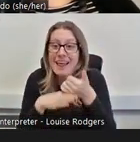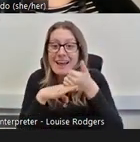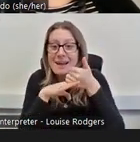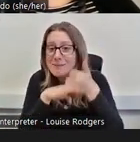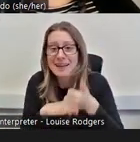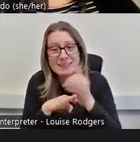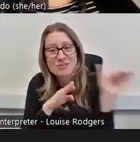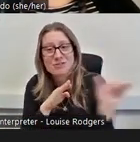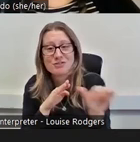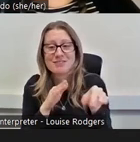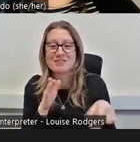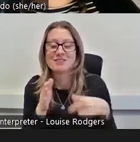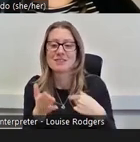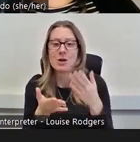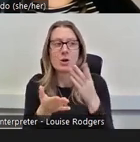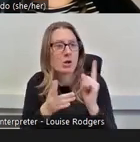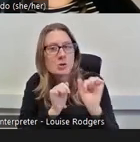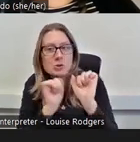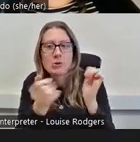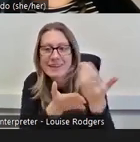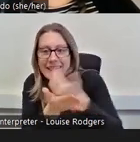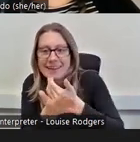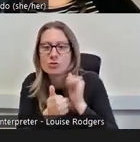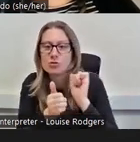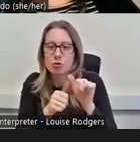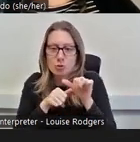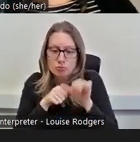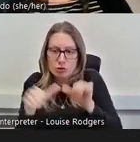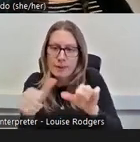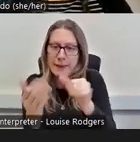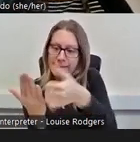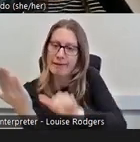have you got in your collections and your programming that actually is relevant to